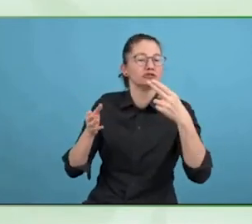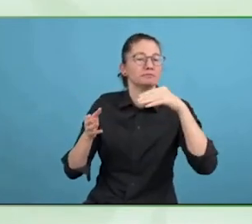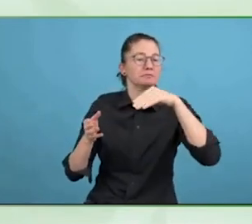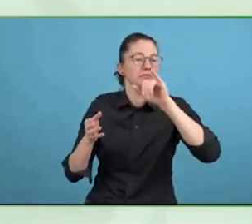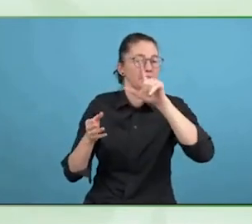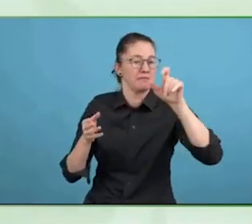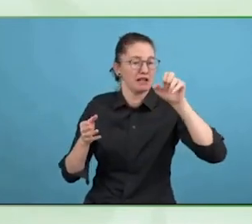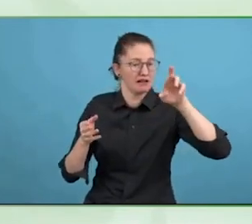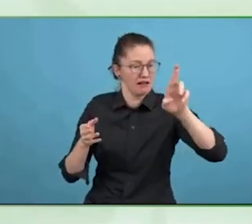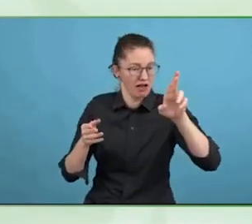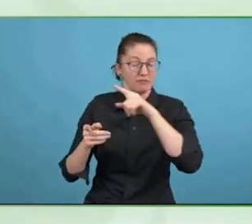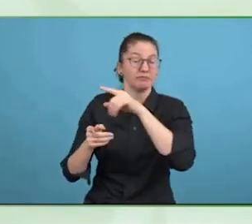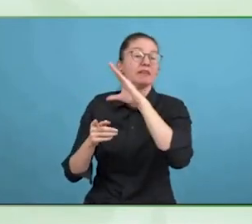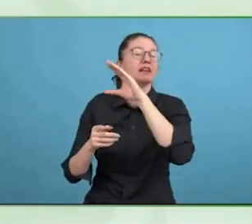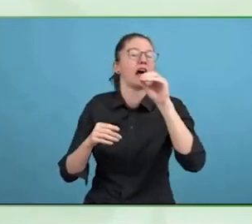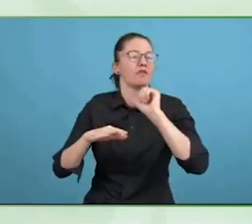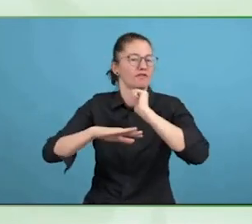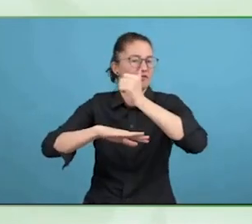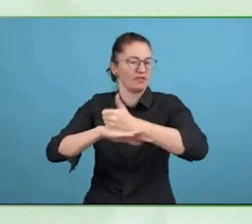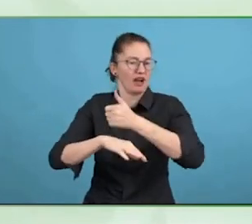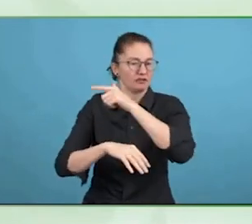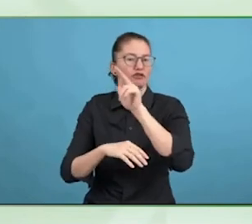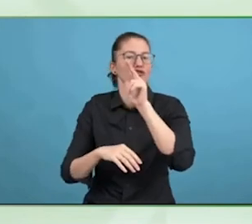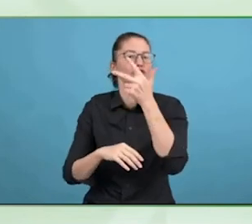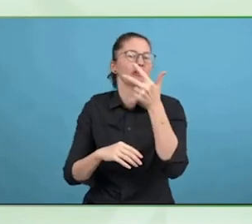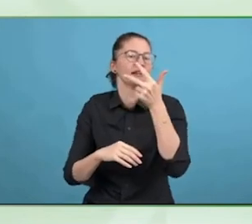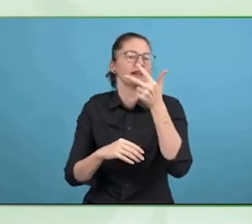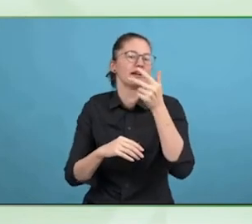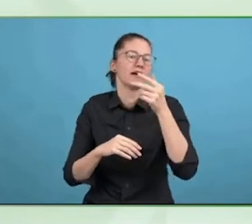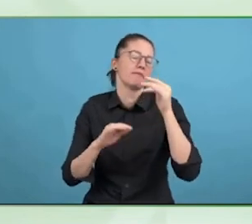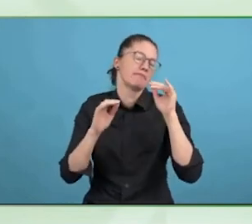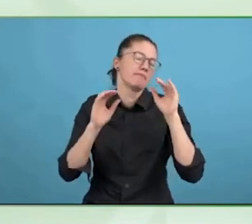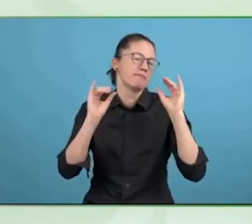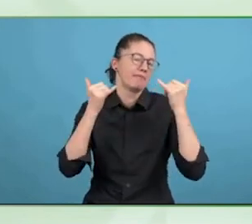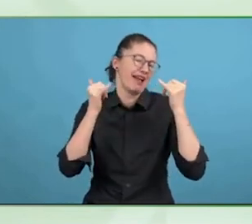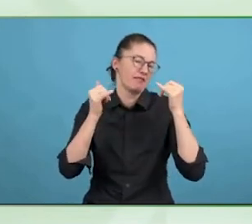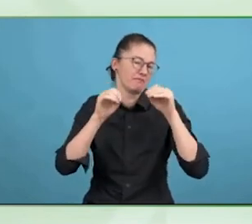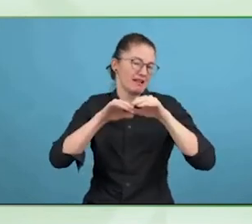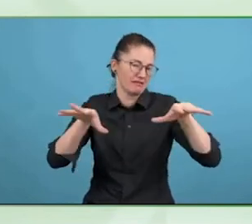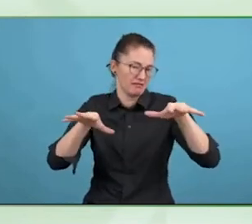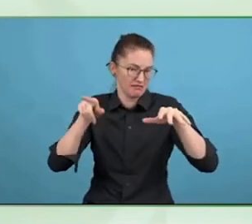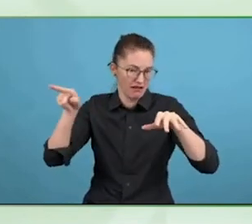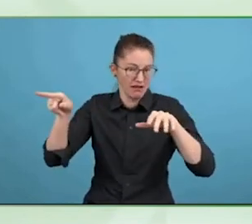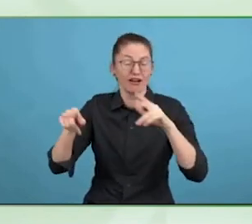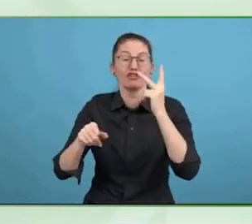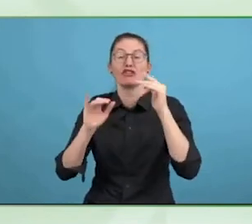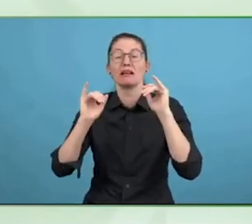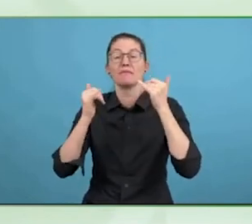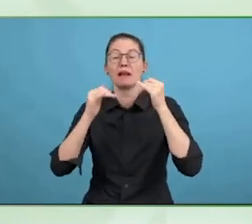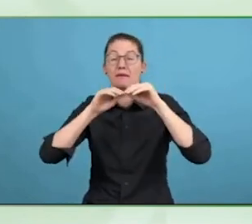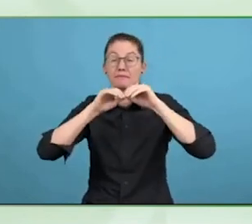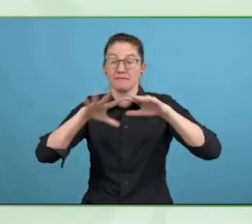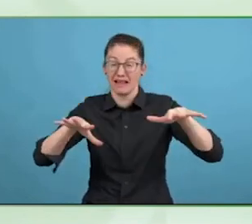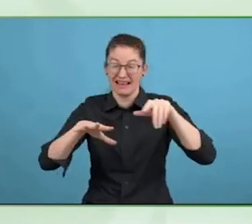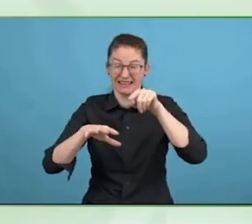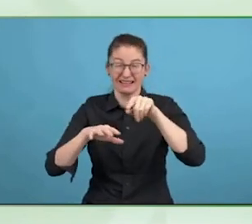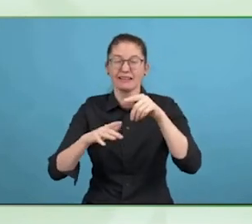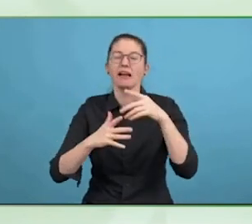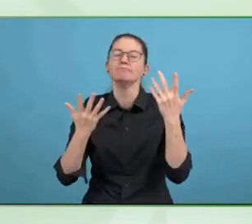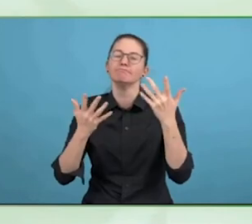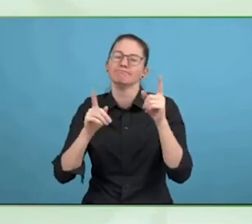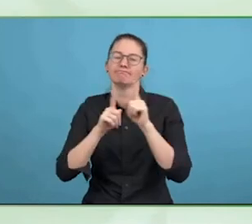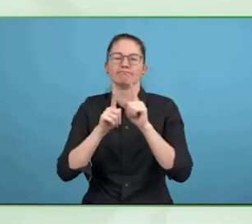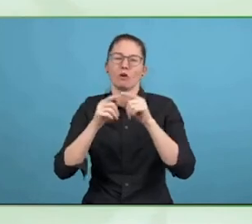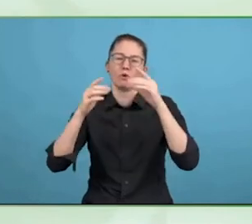You will find the conversation very enlightening, because what we